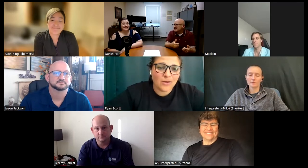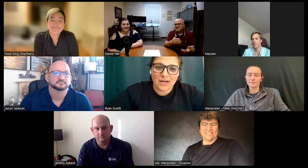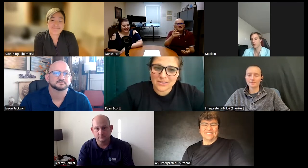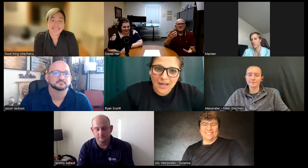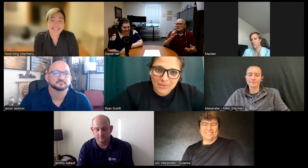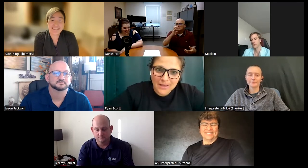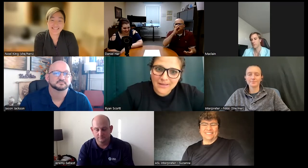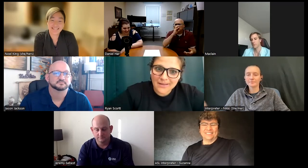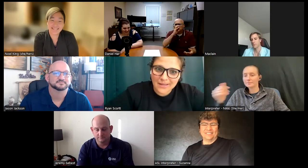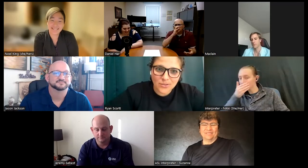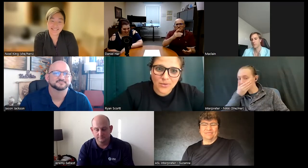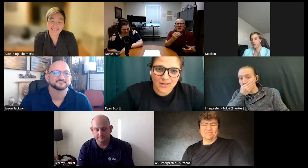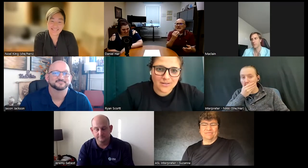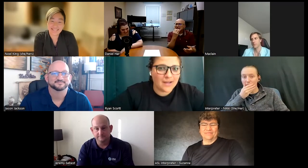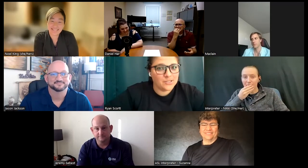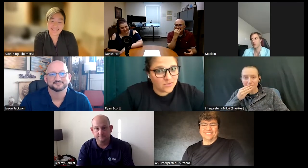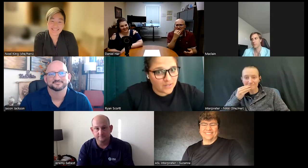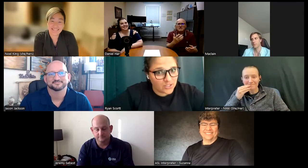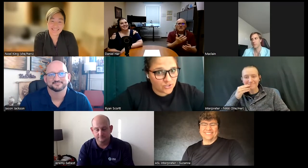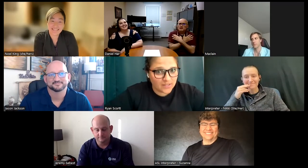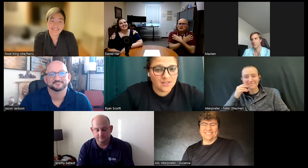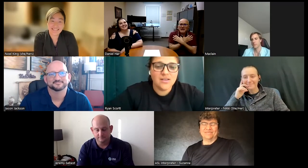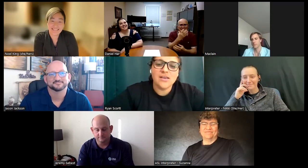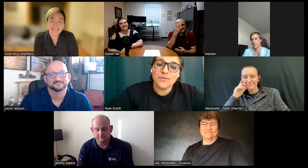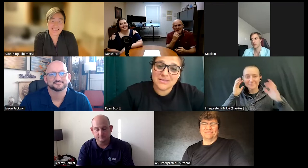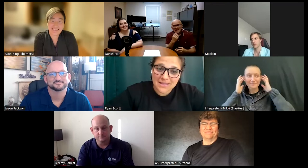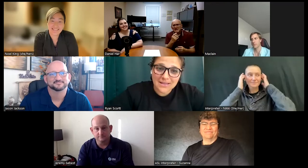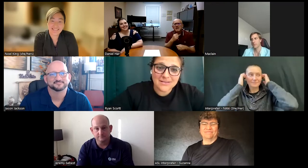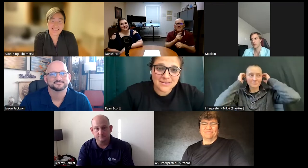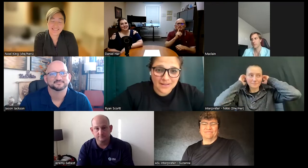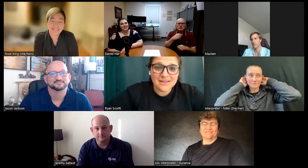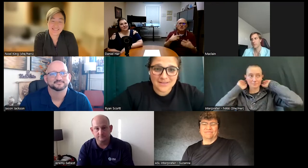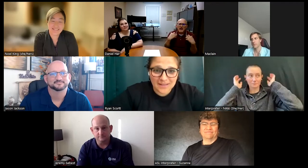work stop playing get to work I mean she was very strict it was eat study sleep